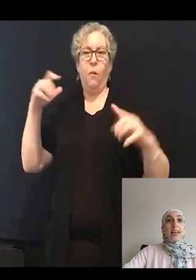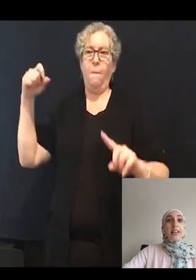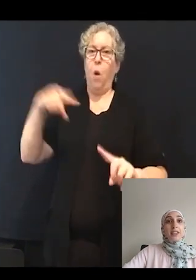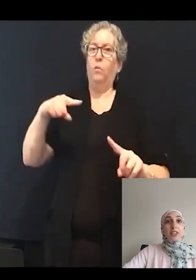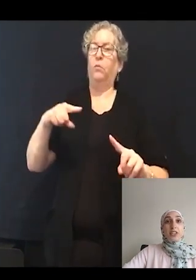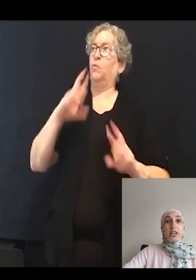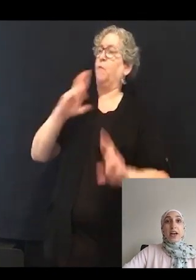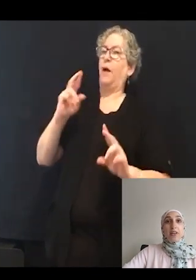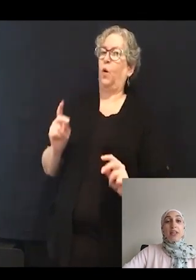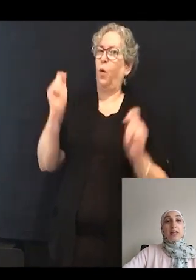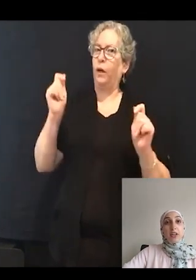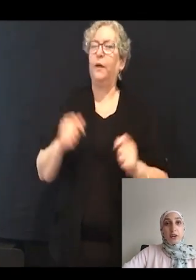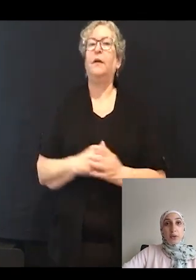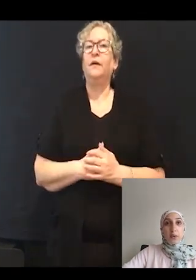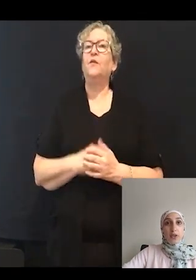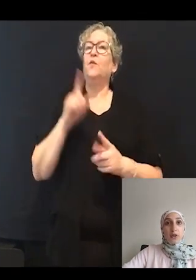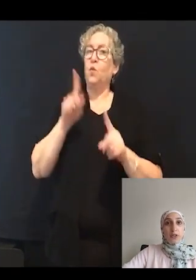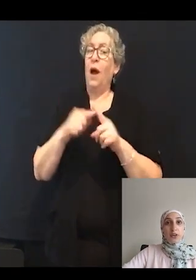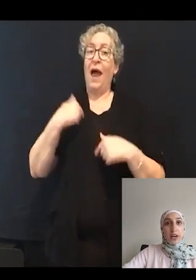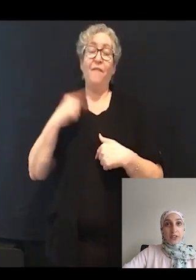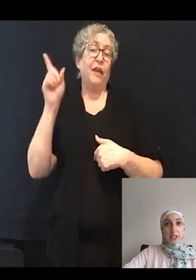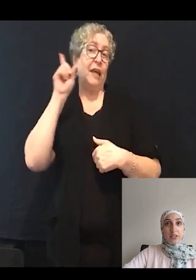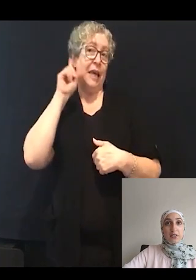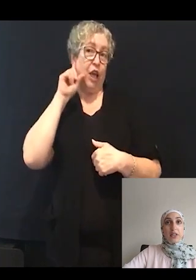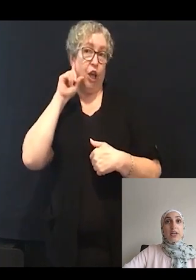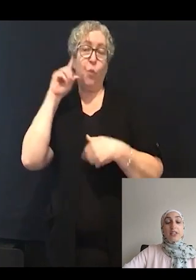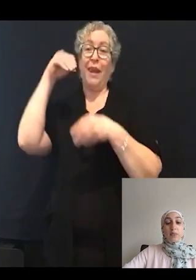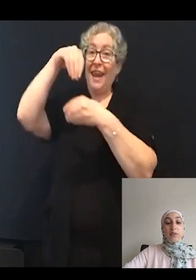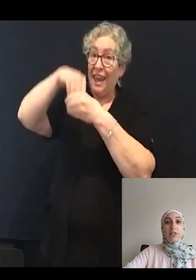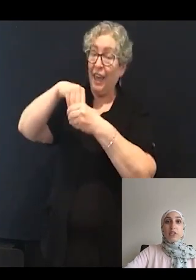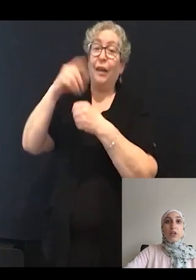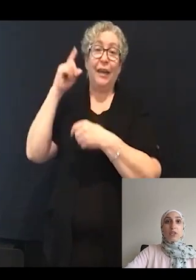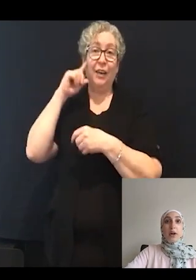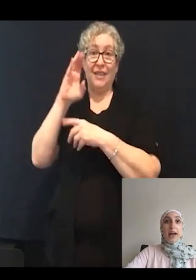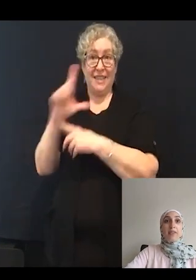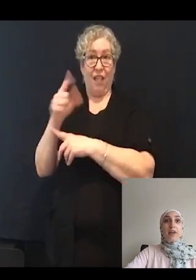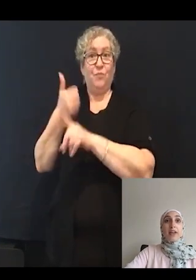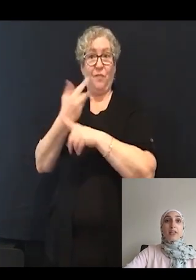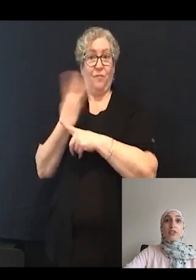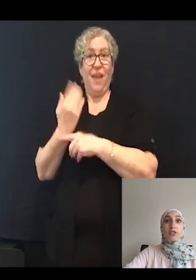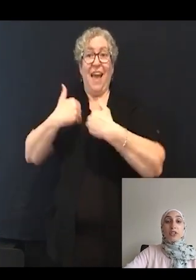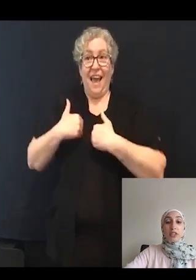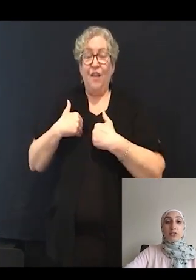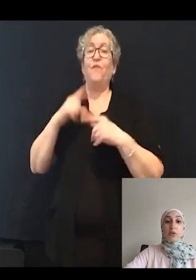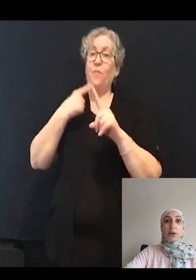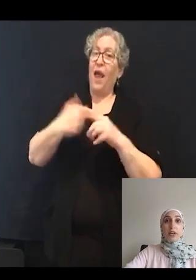And in addition to having an ear with inner ear hair cells, zebrafish also have an external sensory organ